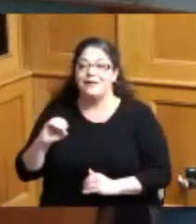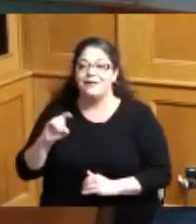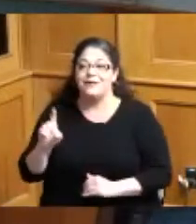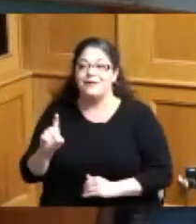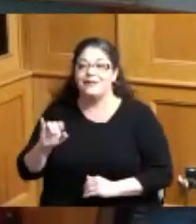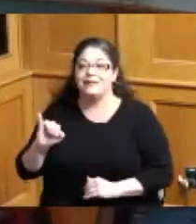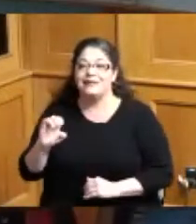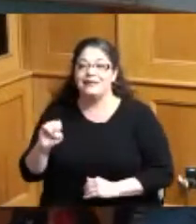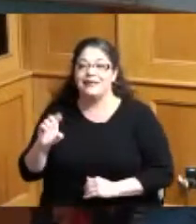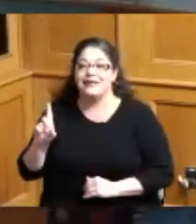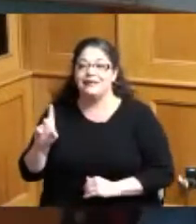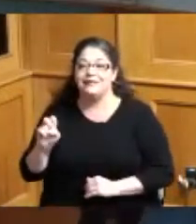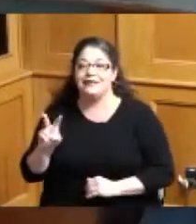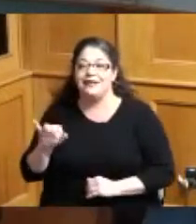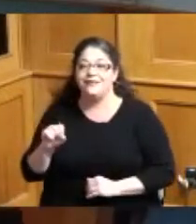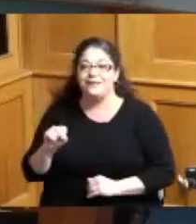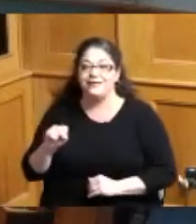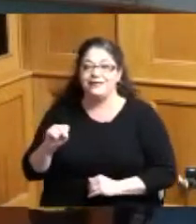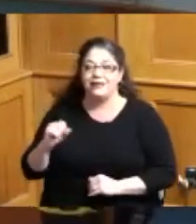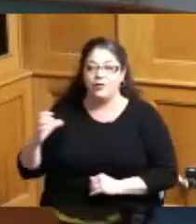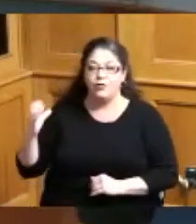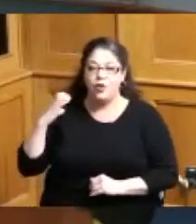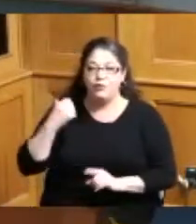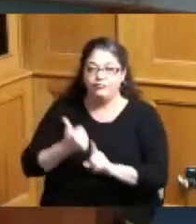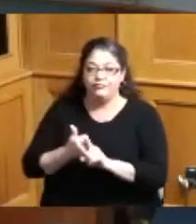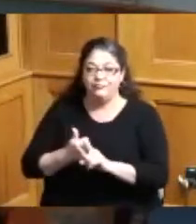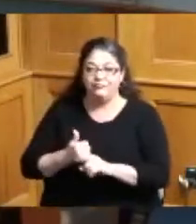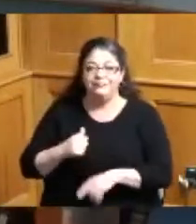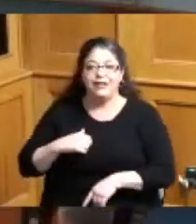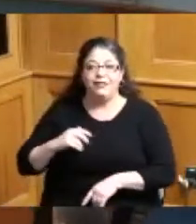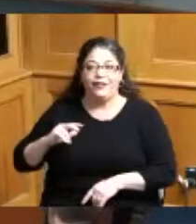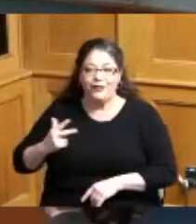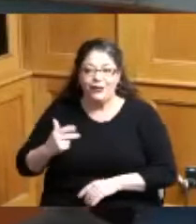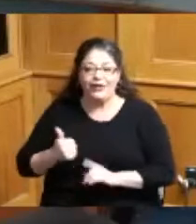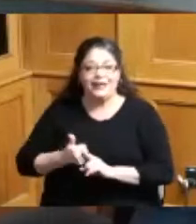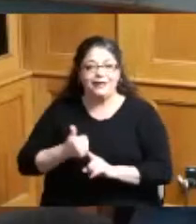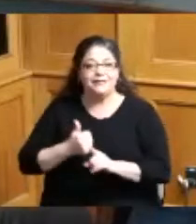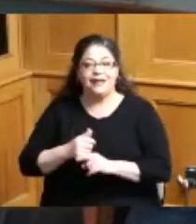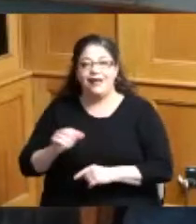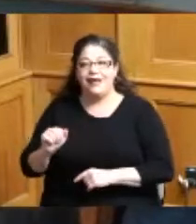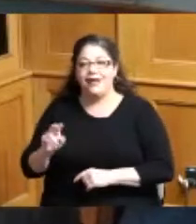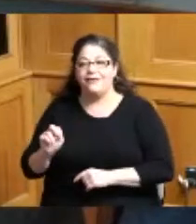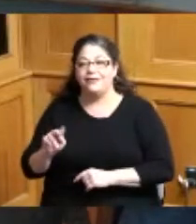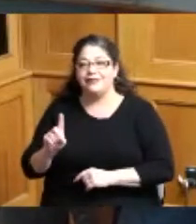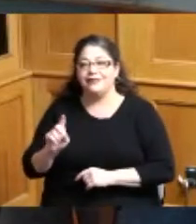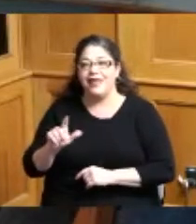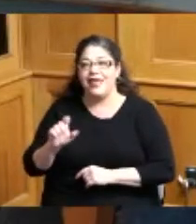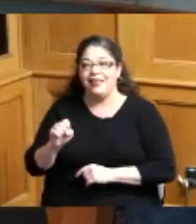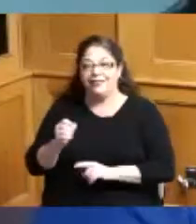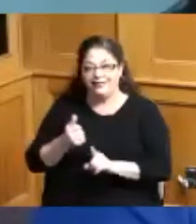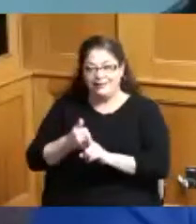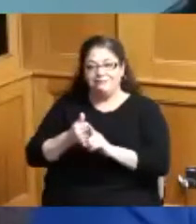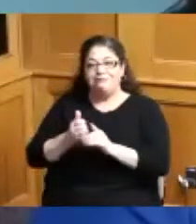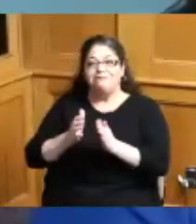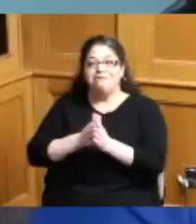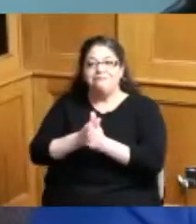coach Oz Davis III is a proud resident of Avondale and has been a pa has a passion to mentor and help